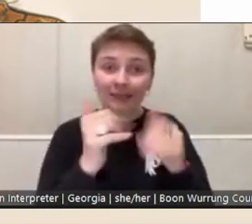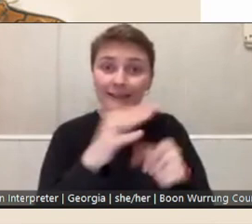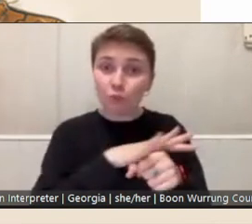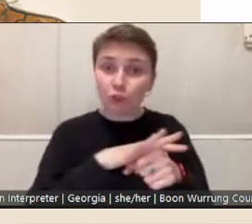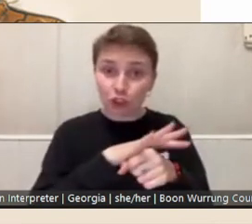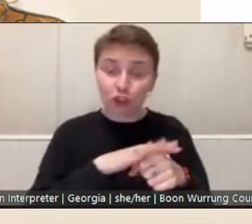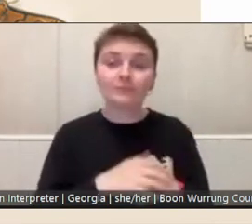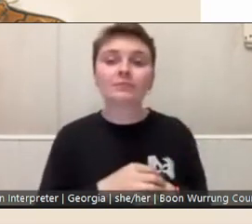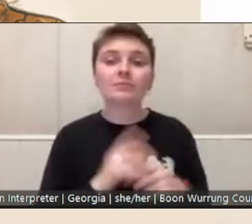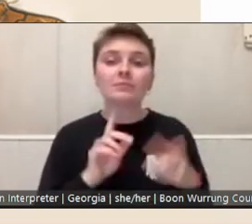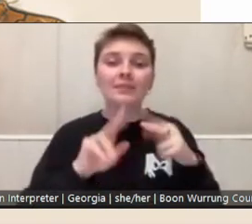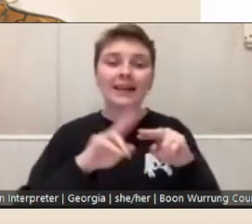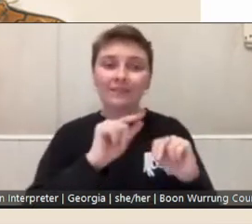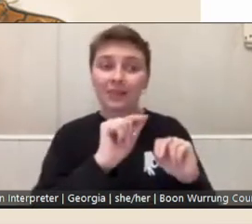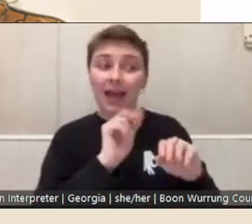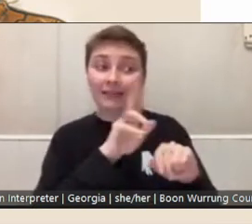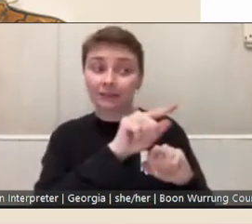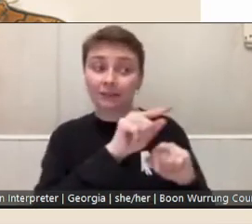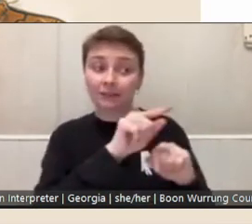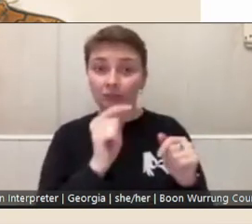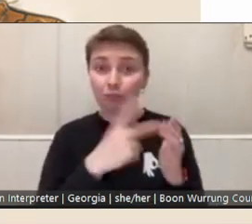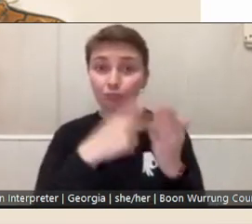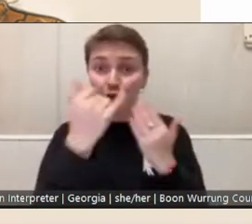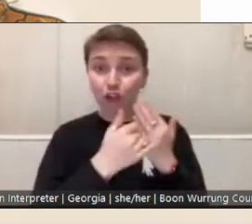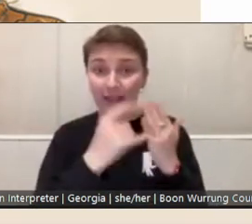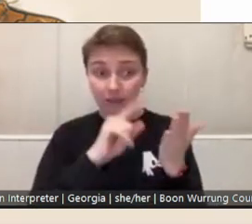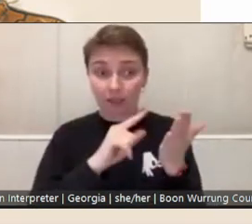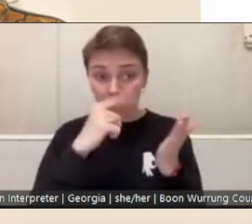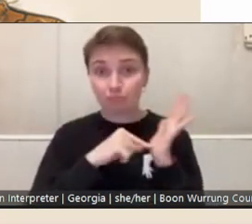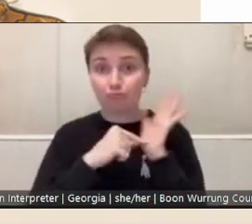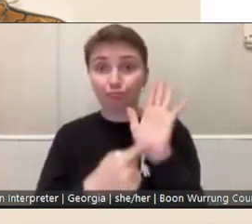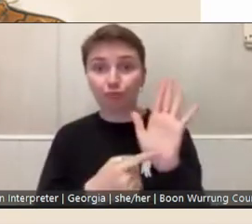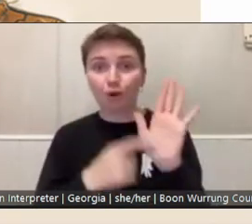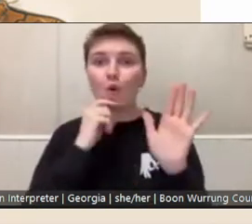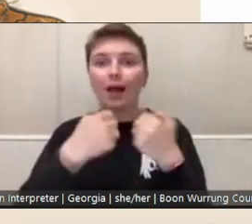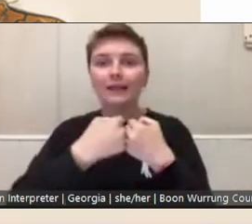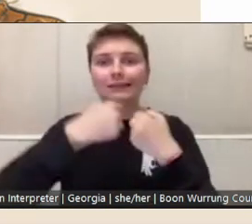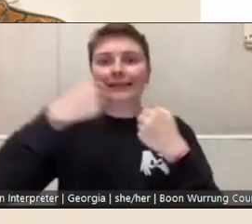fellowship project will extend the boundaries of the artist's practice in new and significant ways.